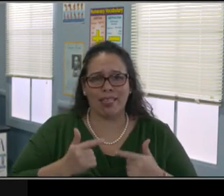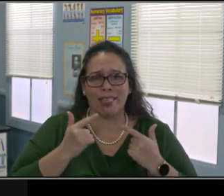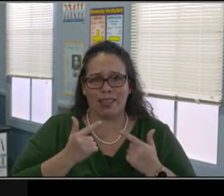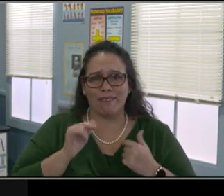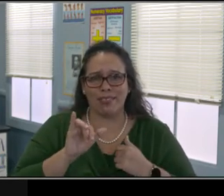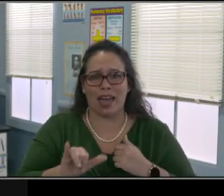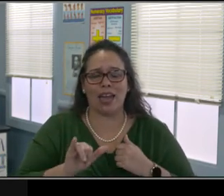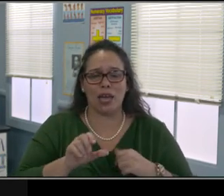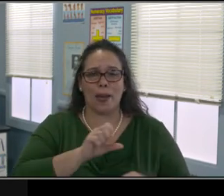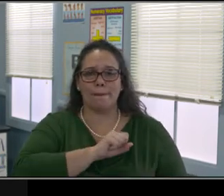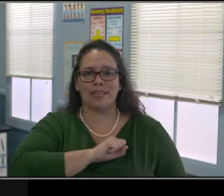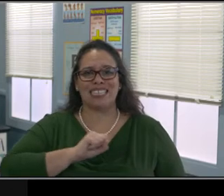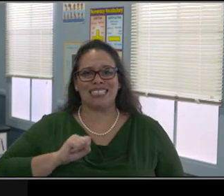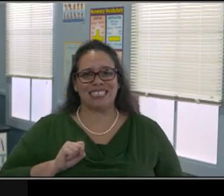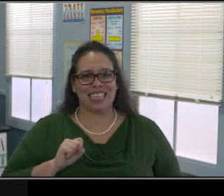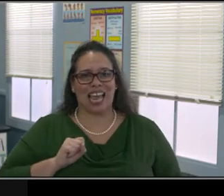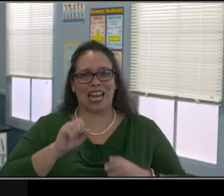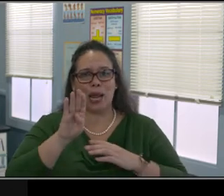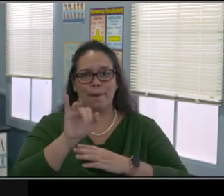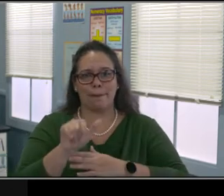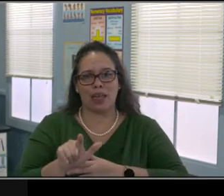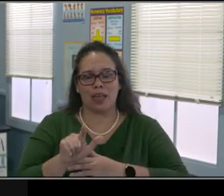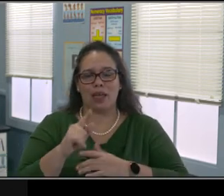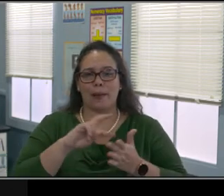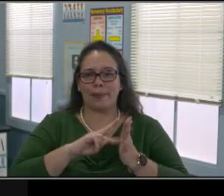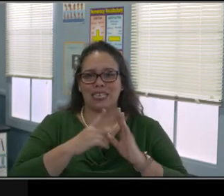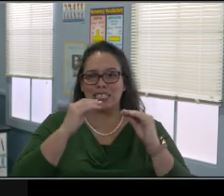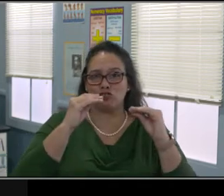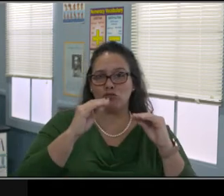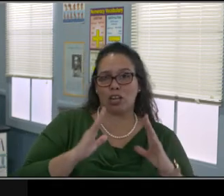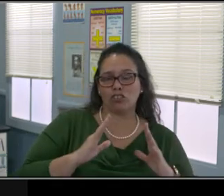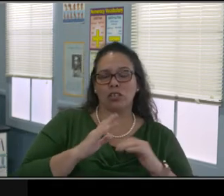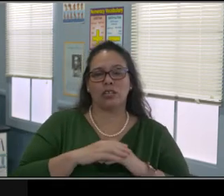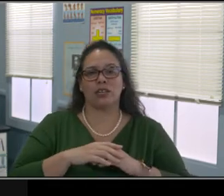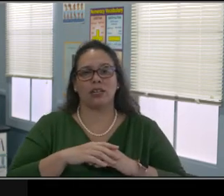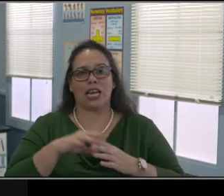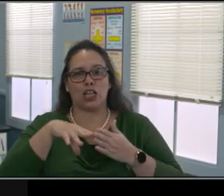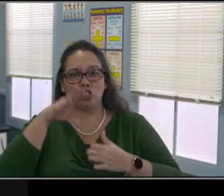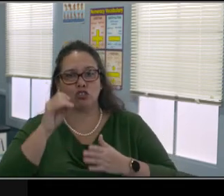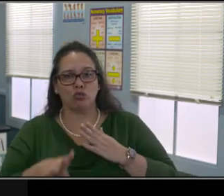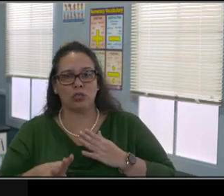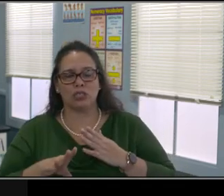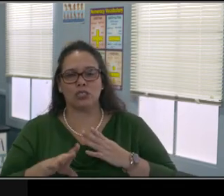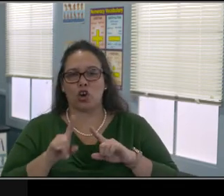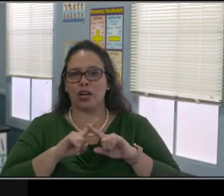So I'm gonna give you some information at the end to direct you to those parent opportunities